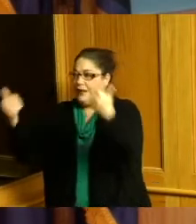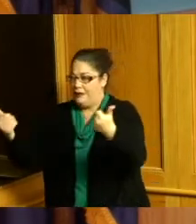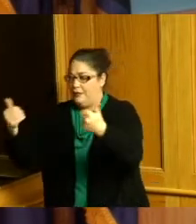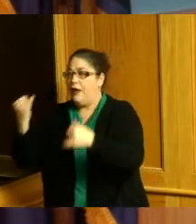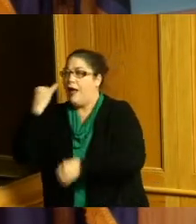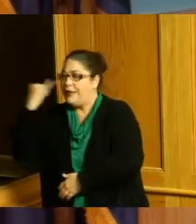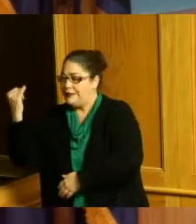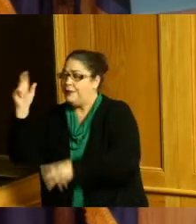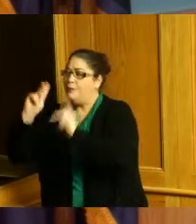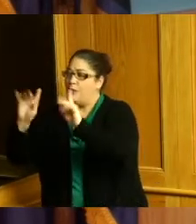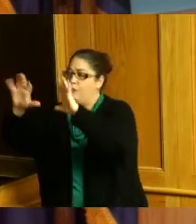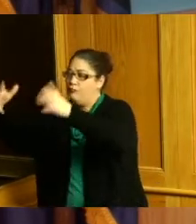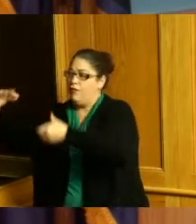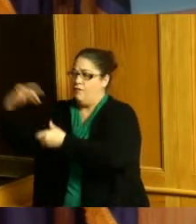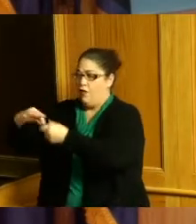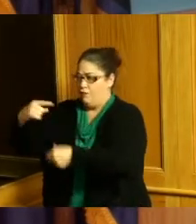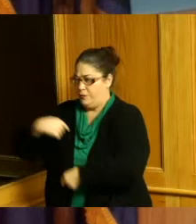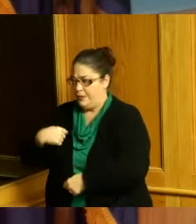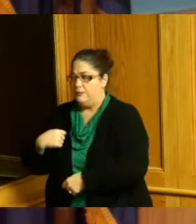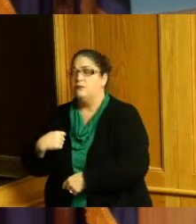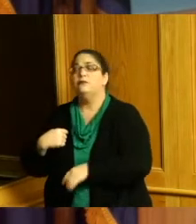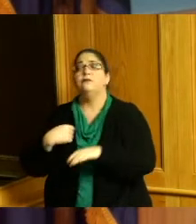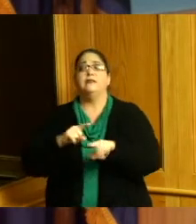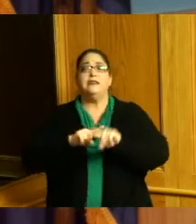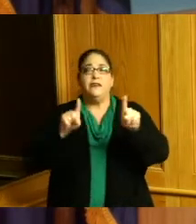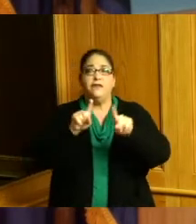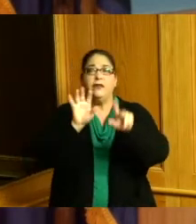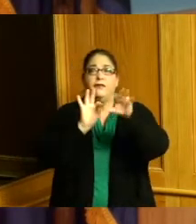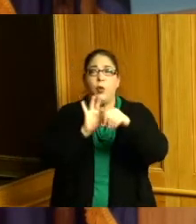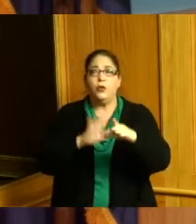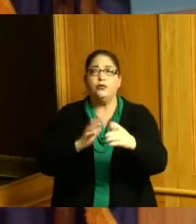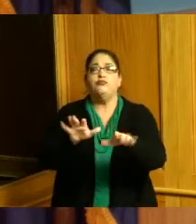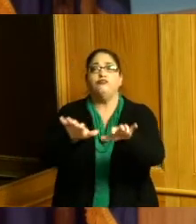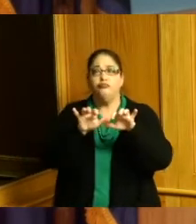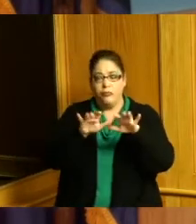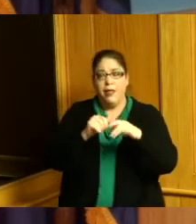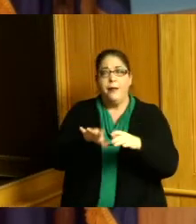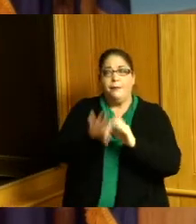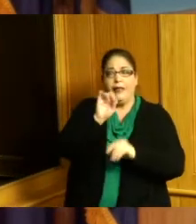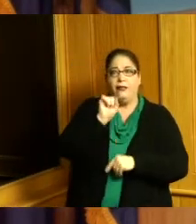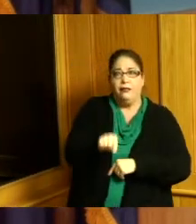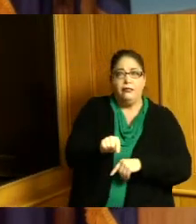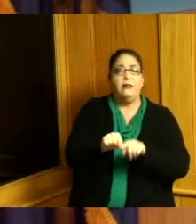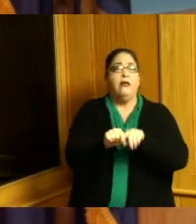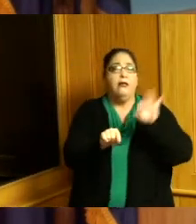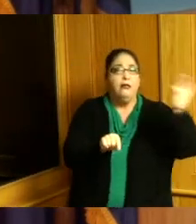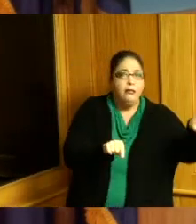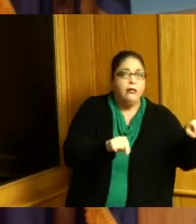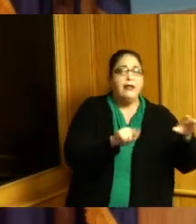to to the forefront and so I'm excited to have brought the ideas of the people that I ran into